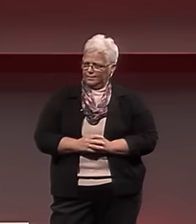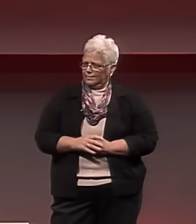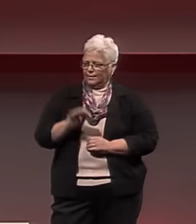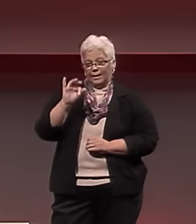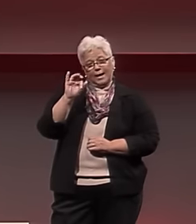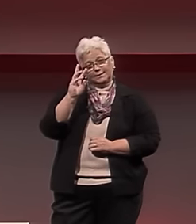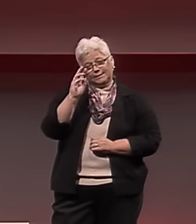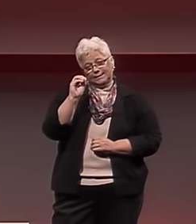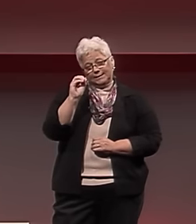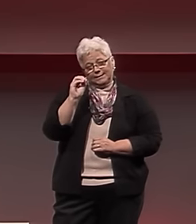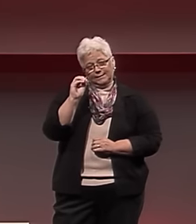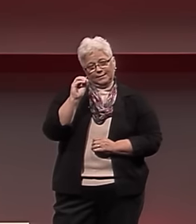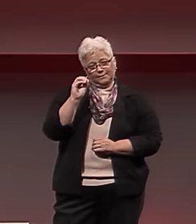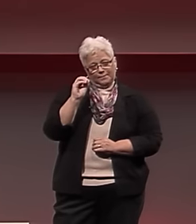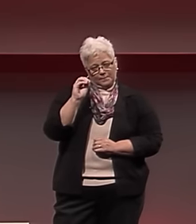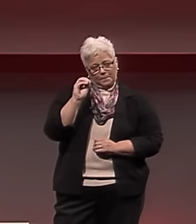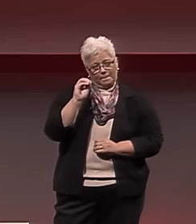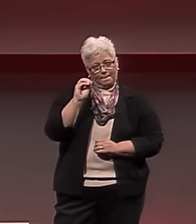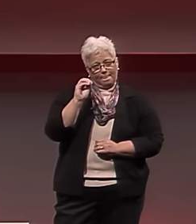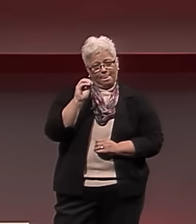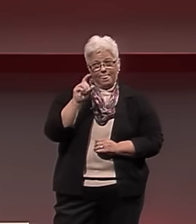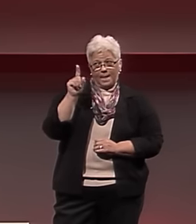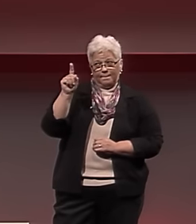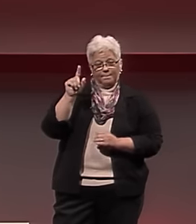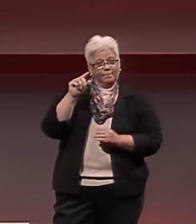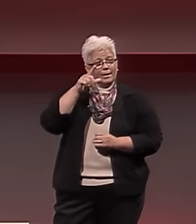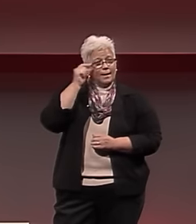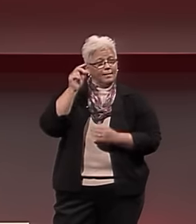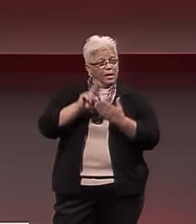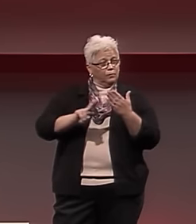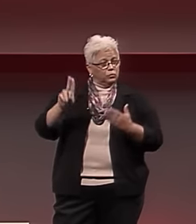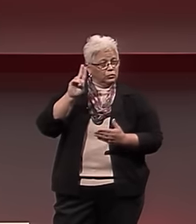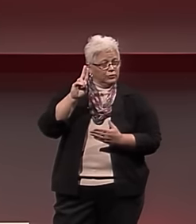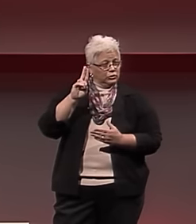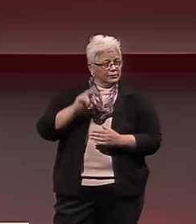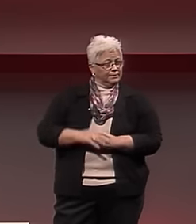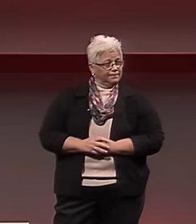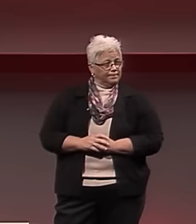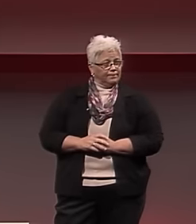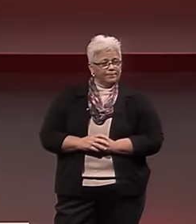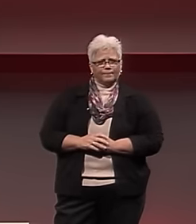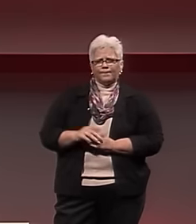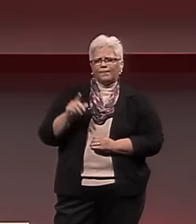Finally, in 1960, at Gallaudet University,